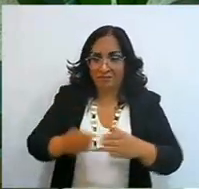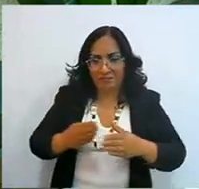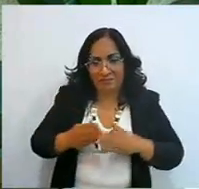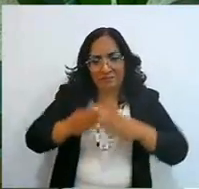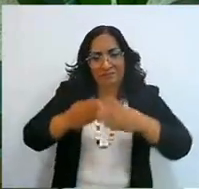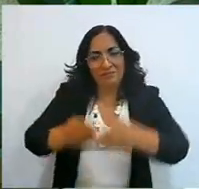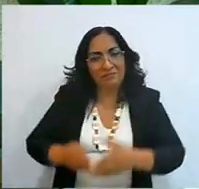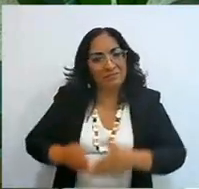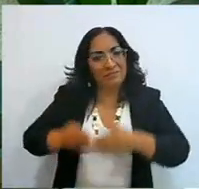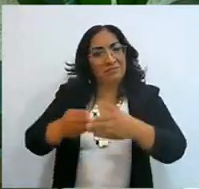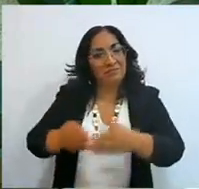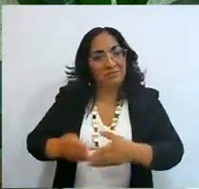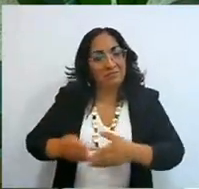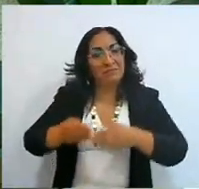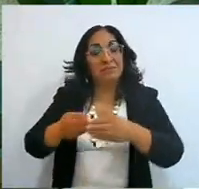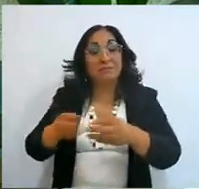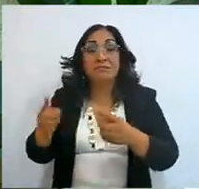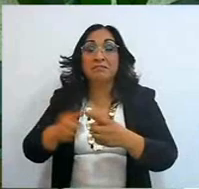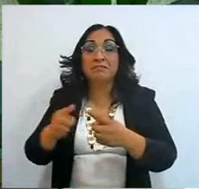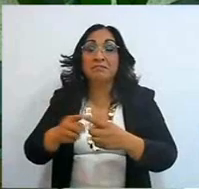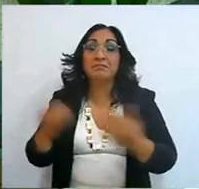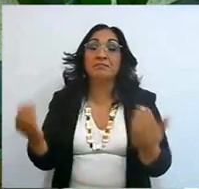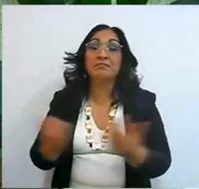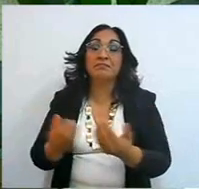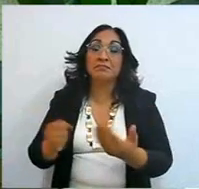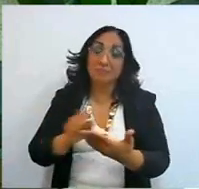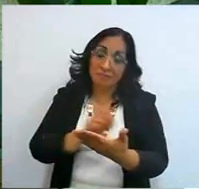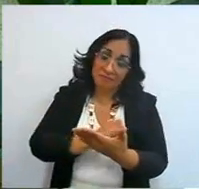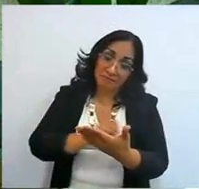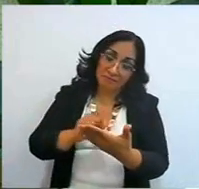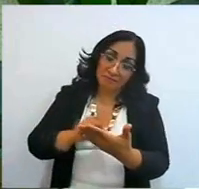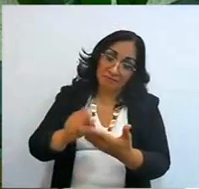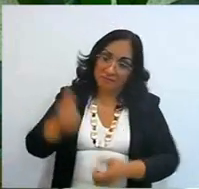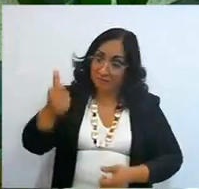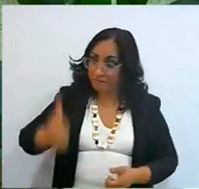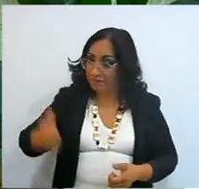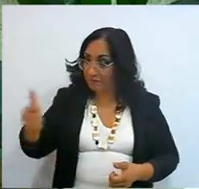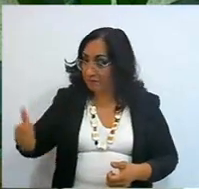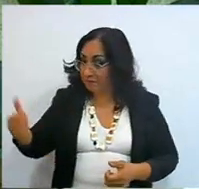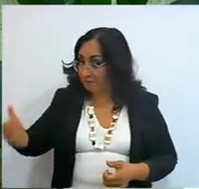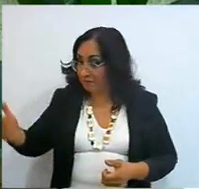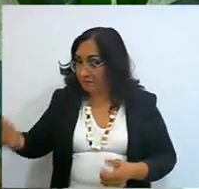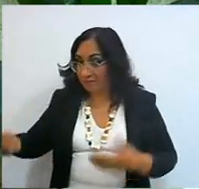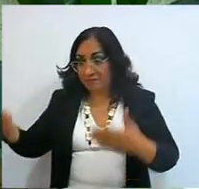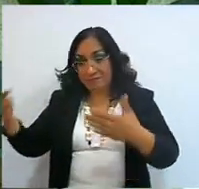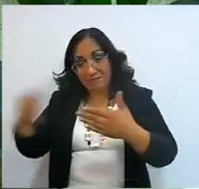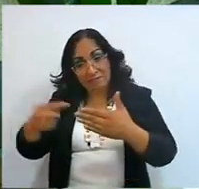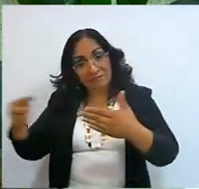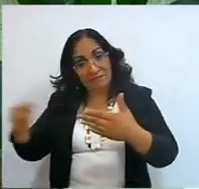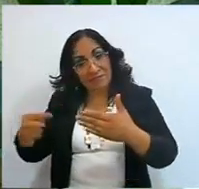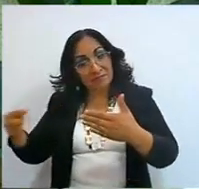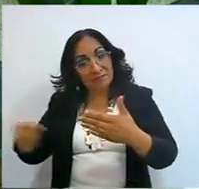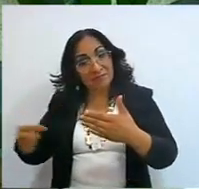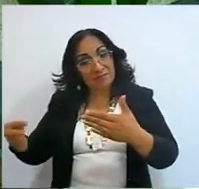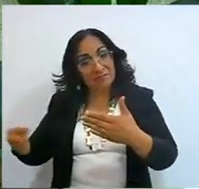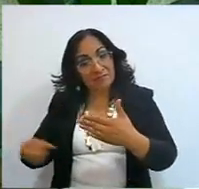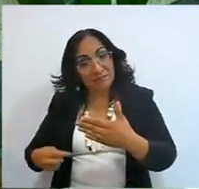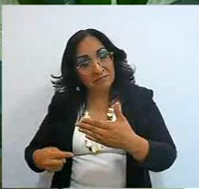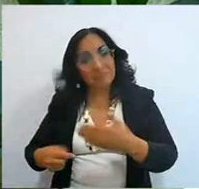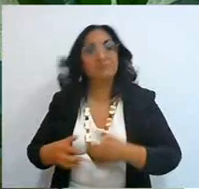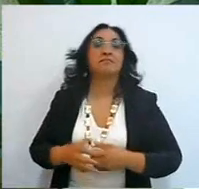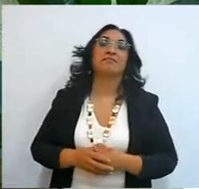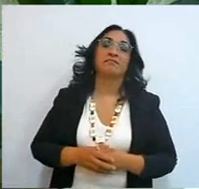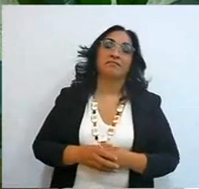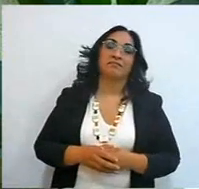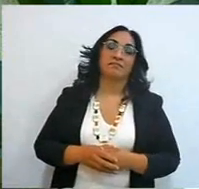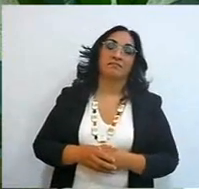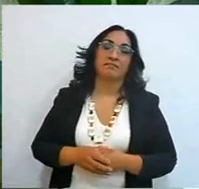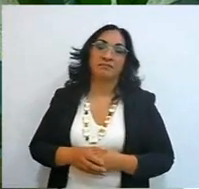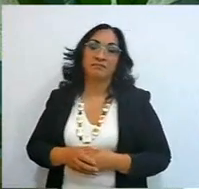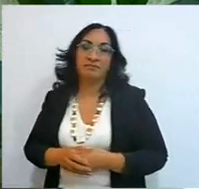The first thing you have to do is read each of the instructions, in case of an accident, God forbid,